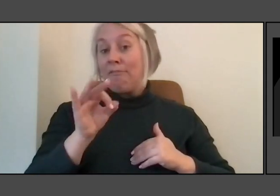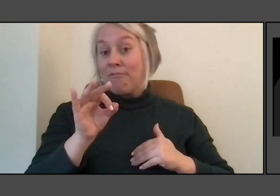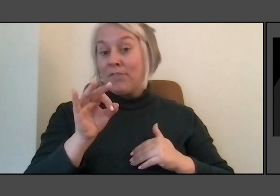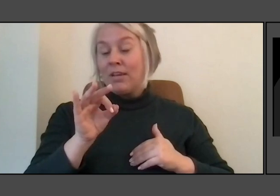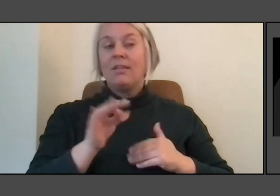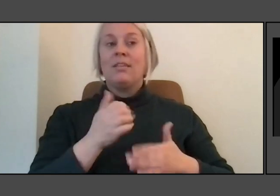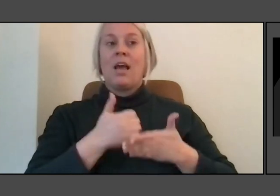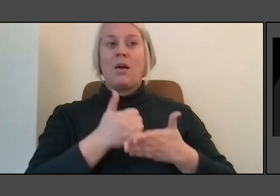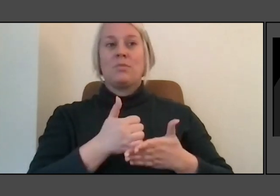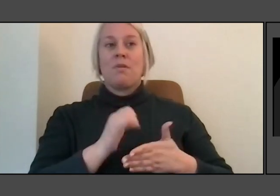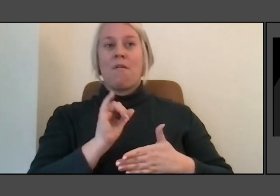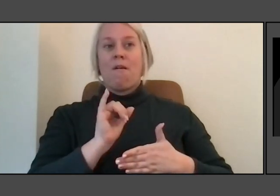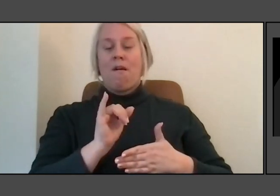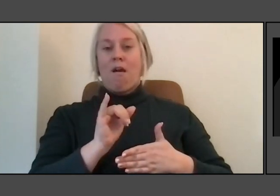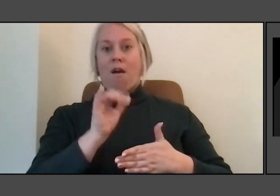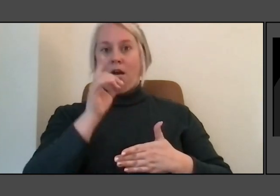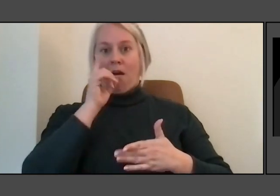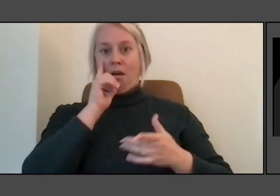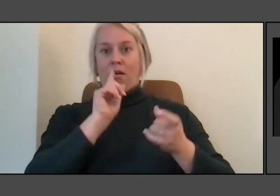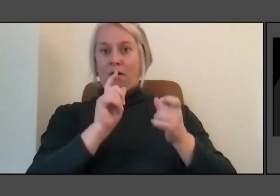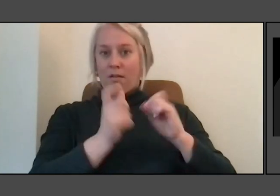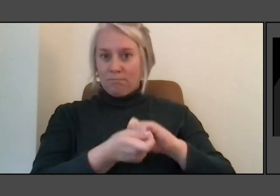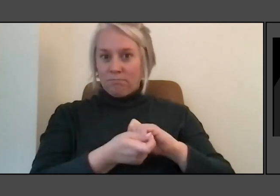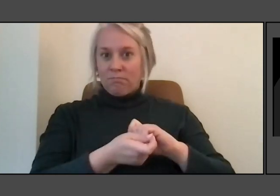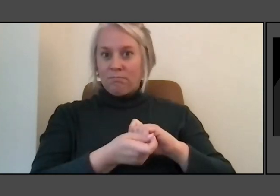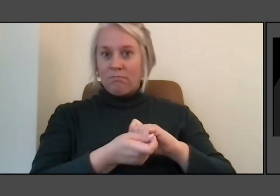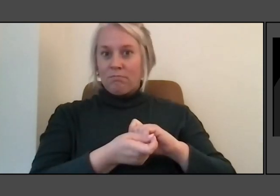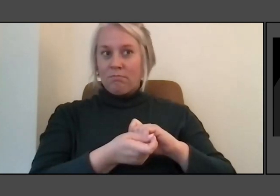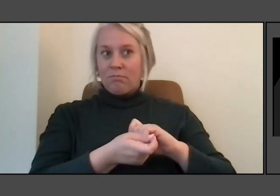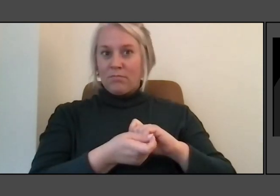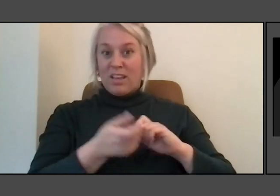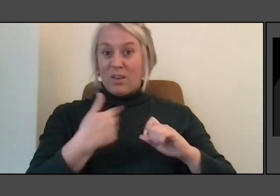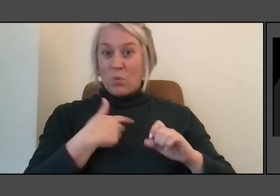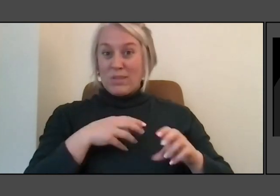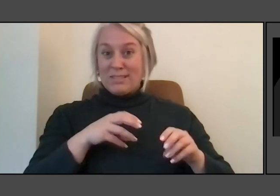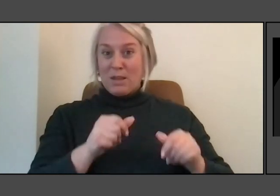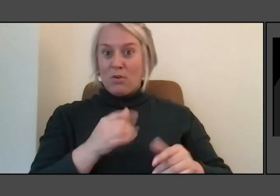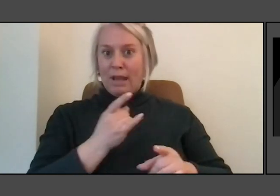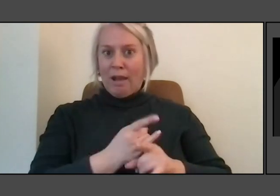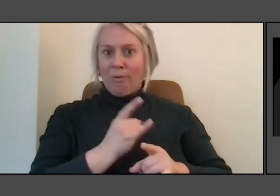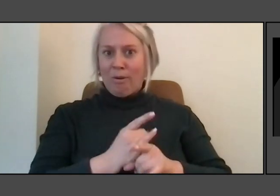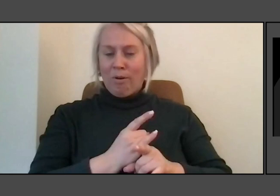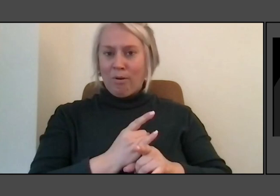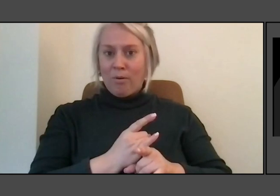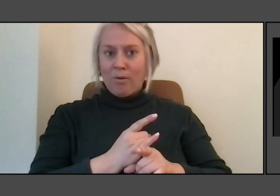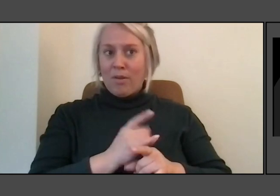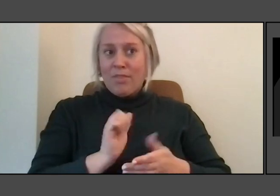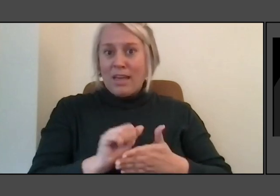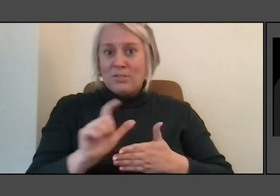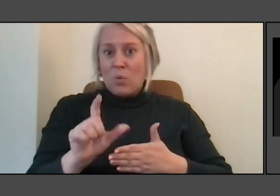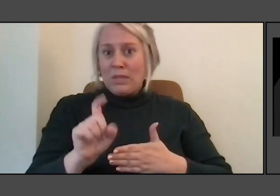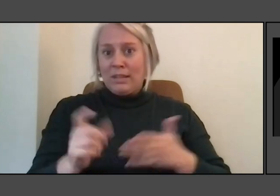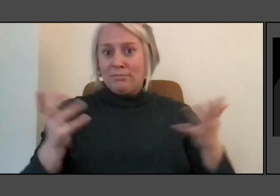oh my God, it's what we spend on alcohol is what we need to annually. Wow, wow, wow.